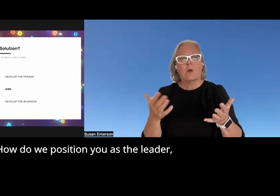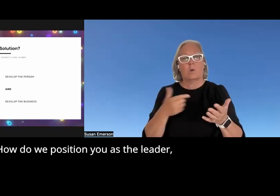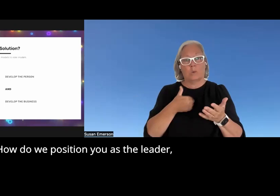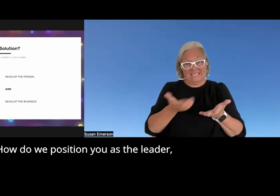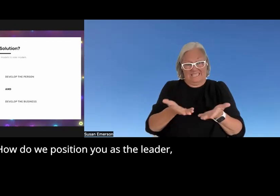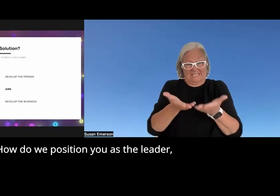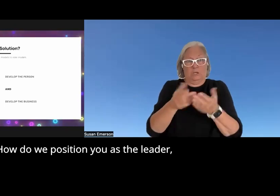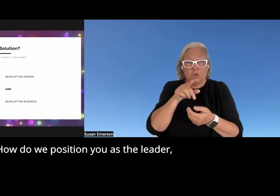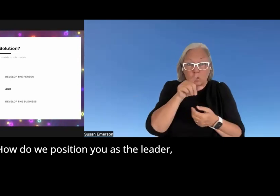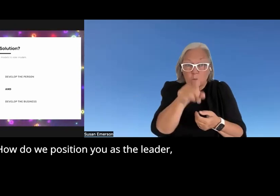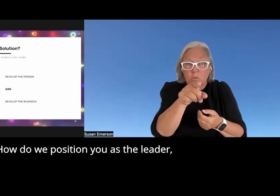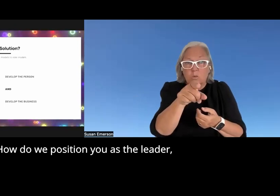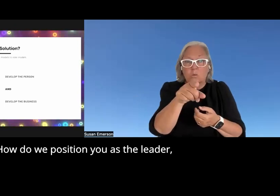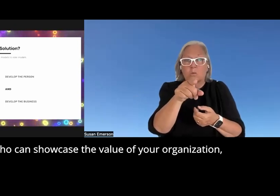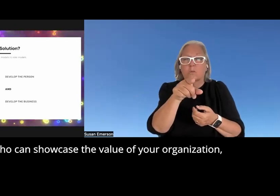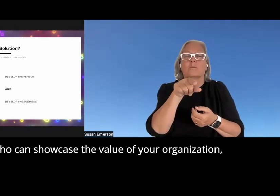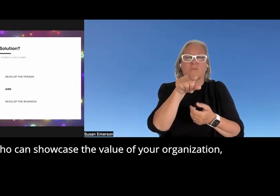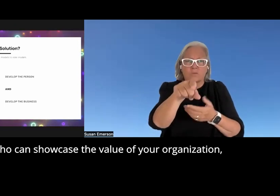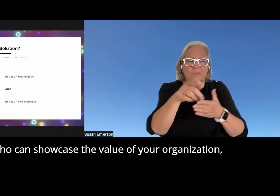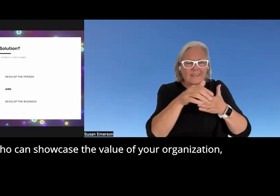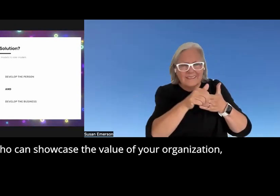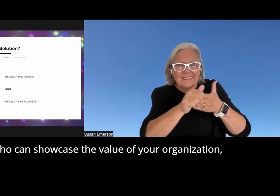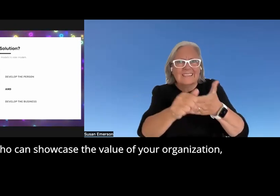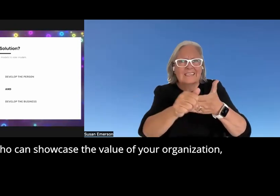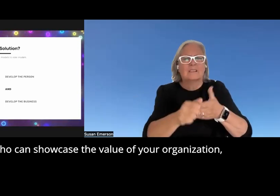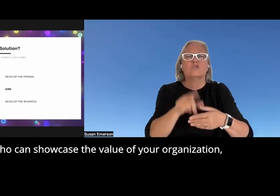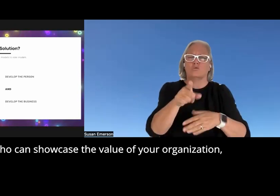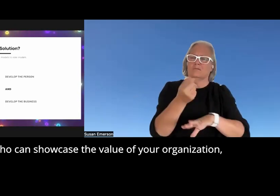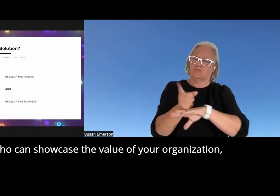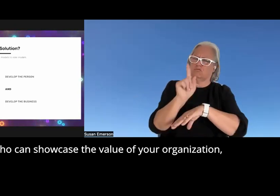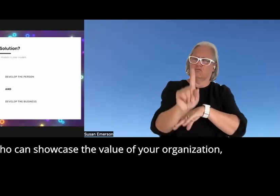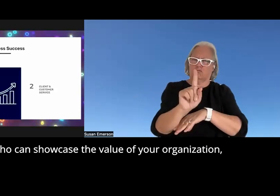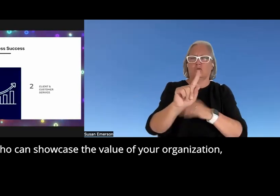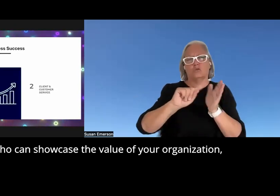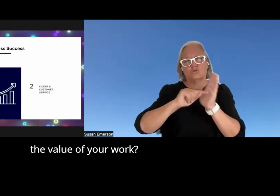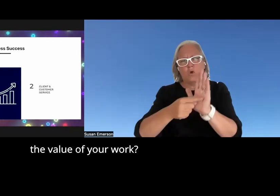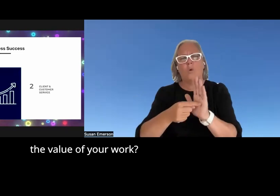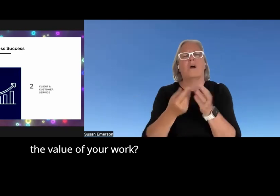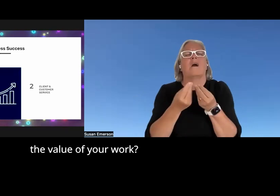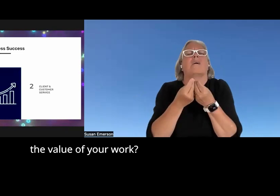as a uh uh the leader someone who can showcase the value of your organization the value of your